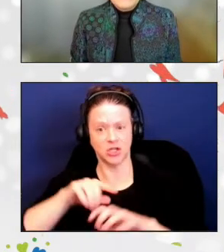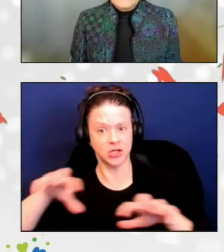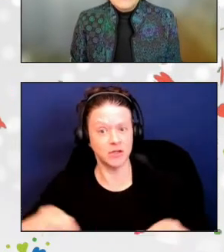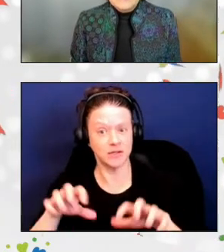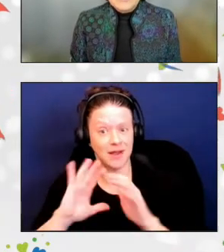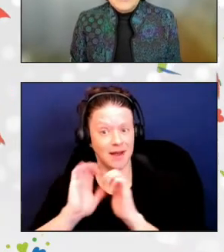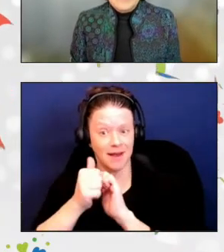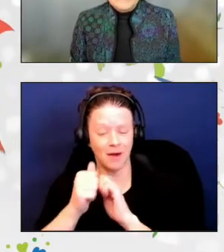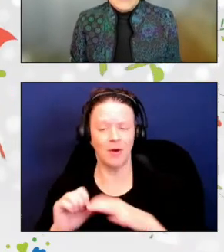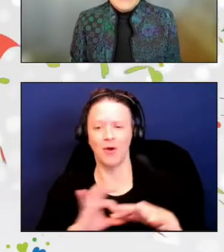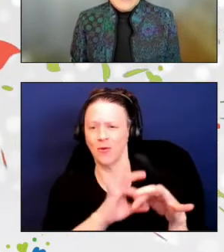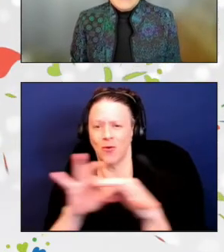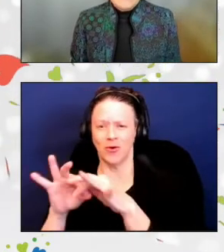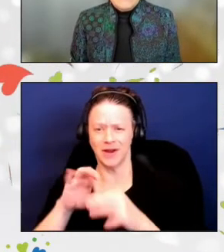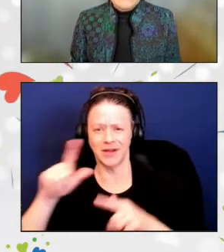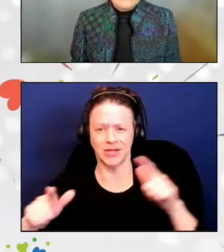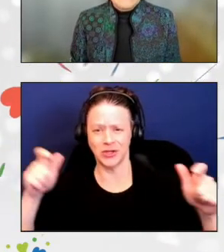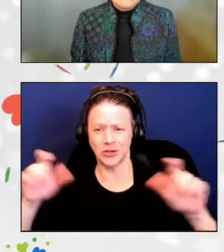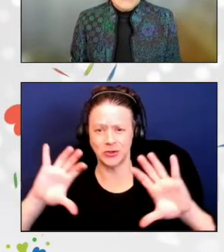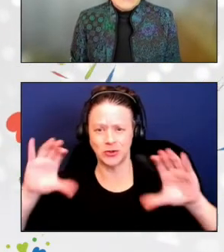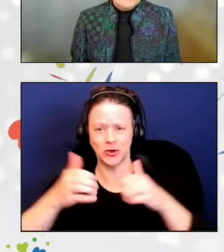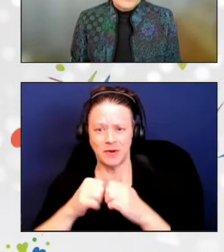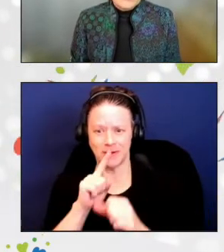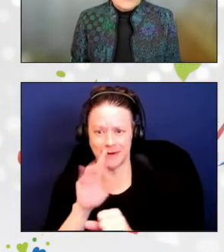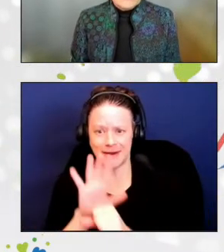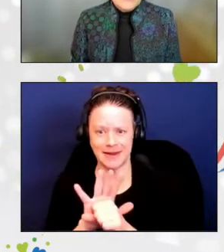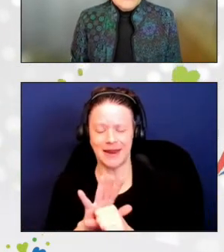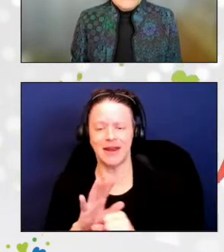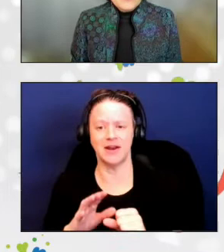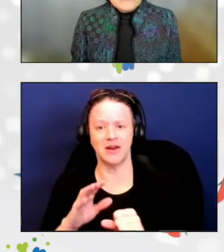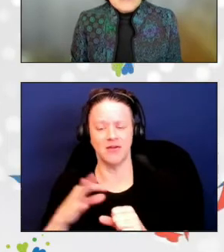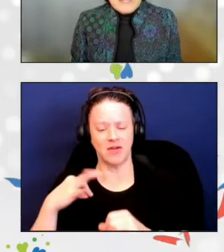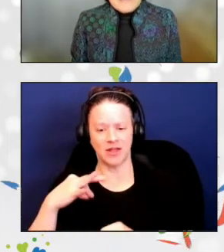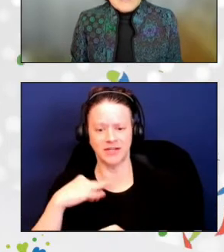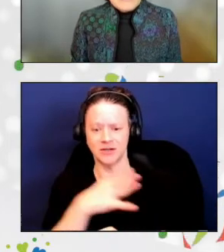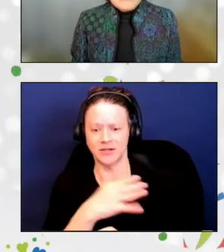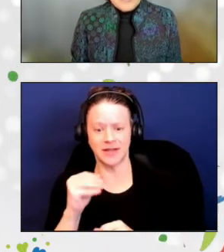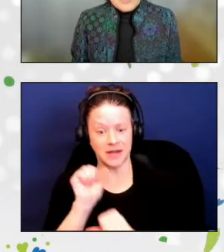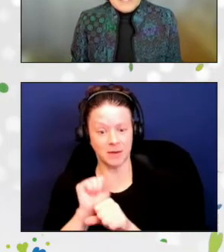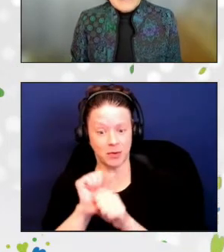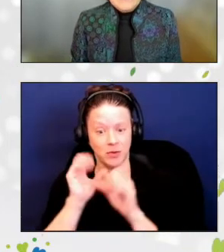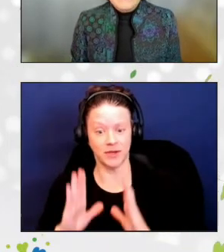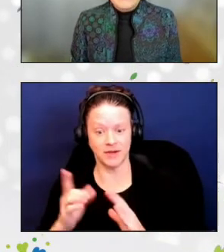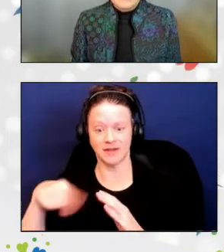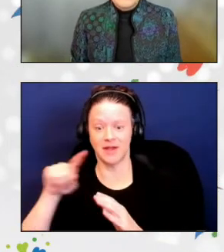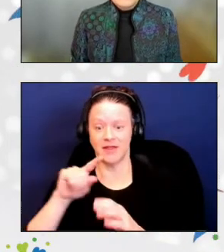a huge group of dedicated volunteers and employees that work together as a cohesive group